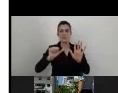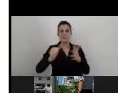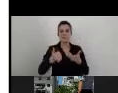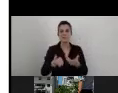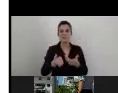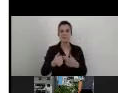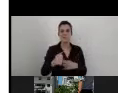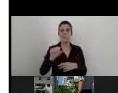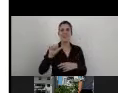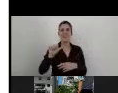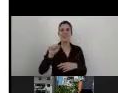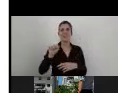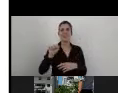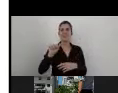conduct a training for